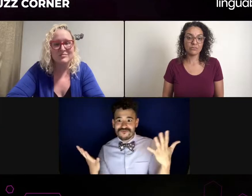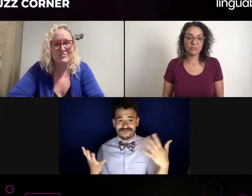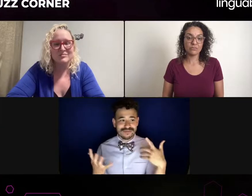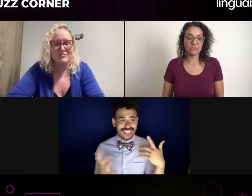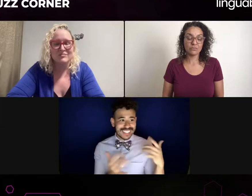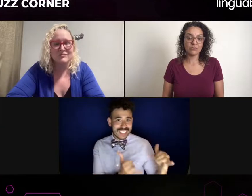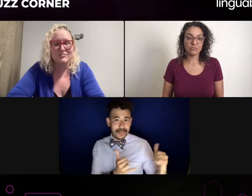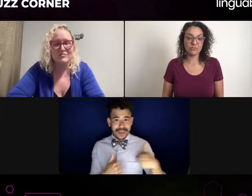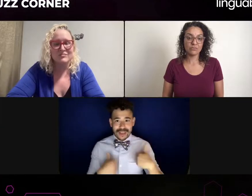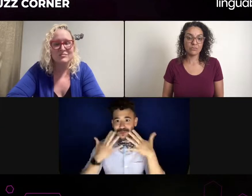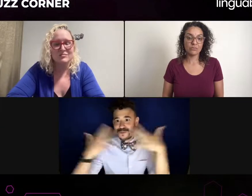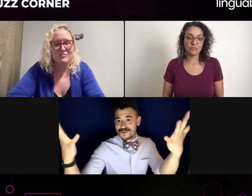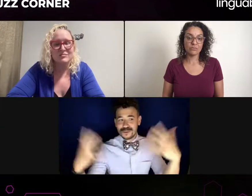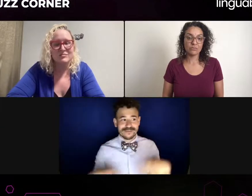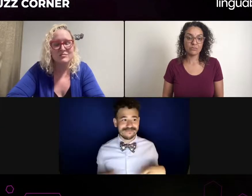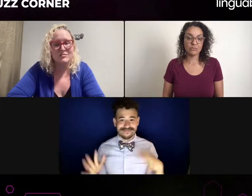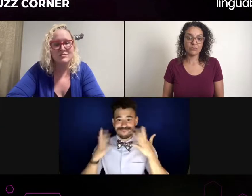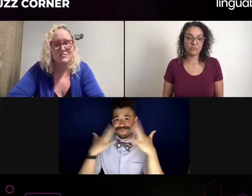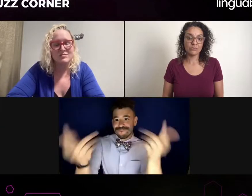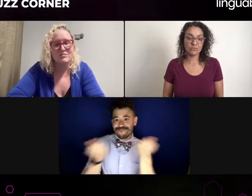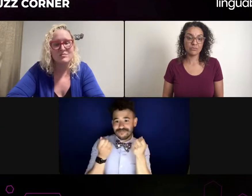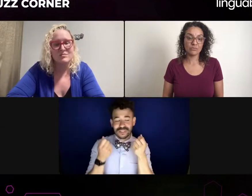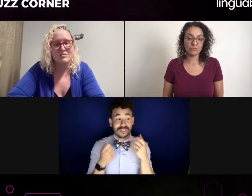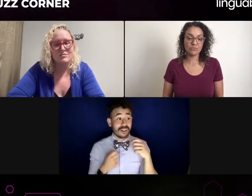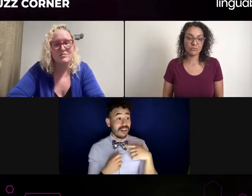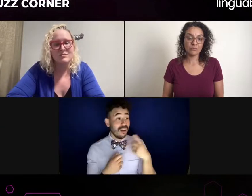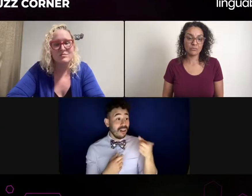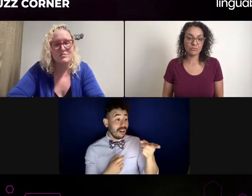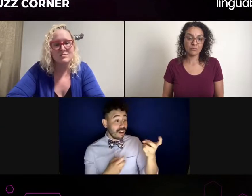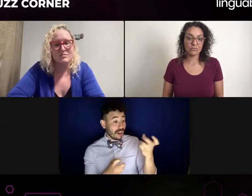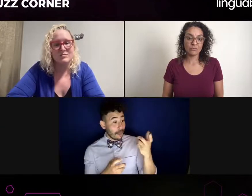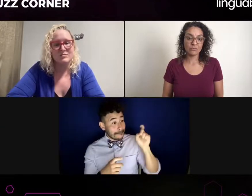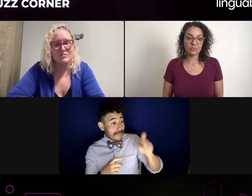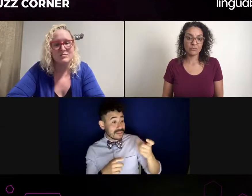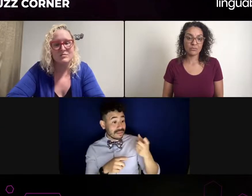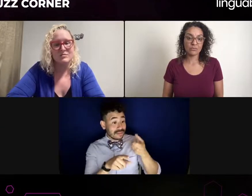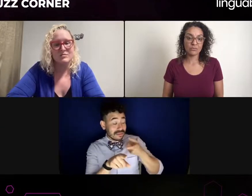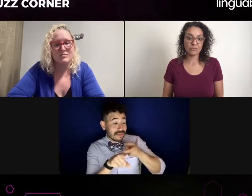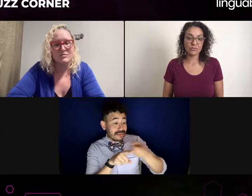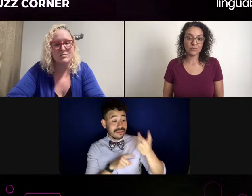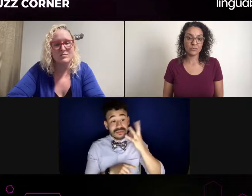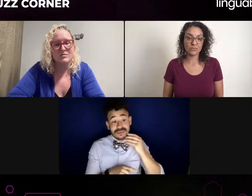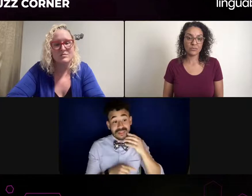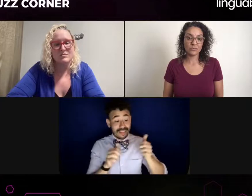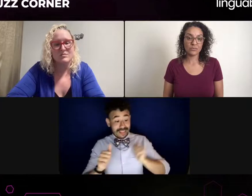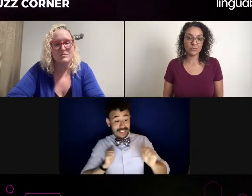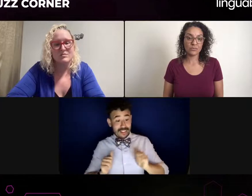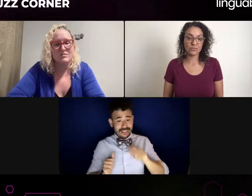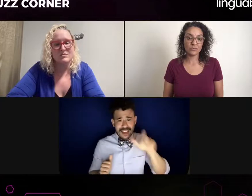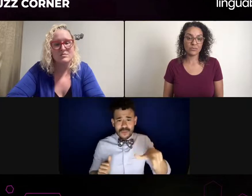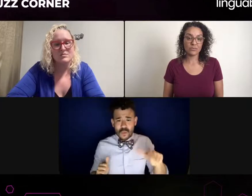I can't wrap my head around that one. You know, me as the interpreter. I would take that kind of work.